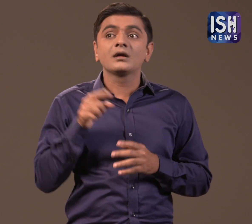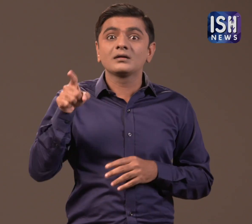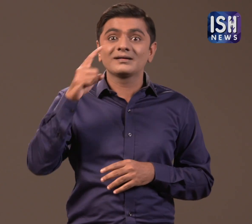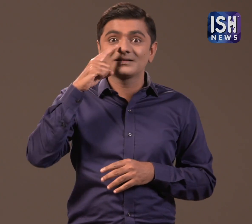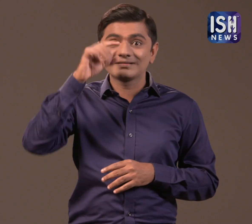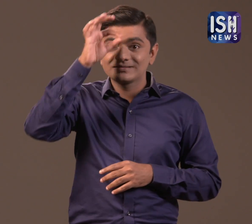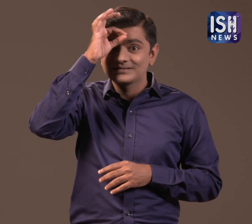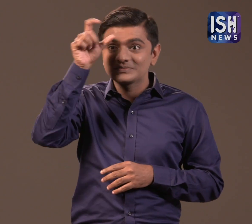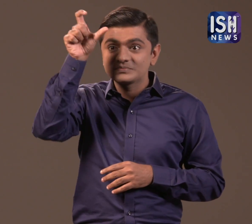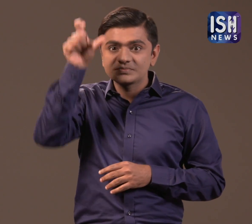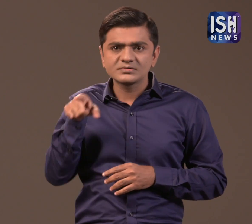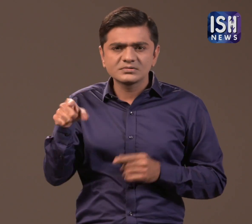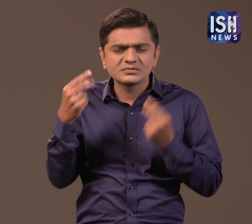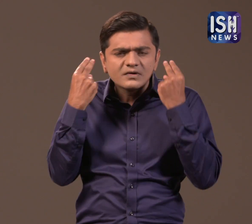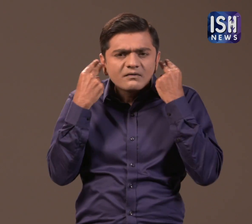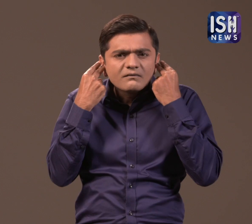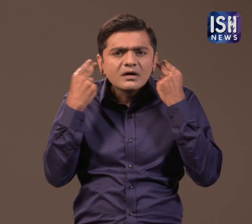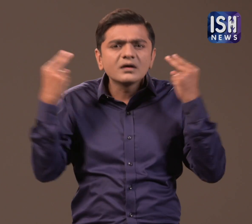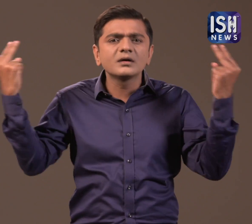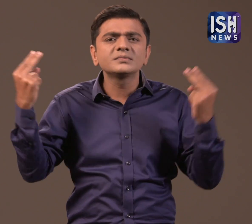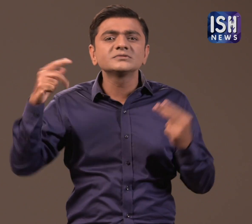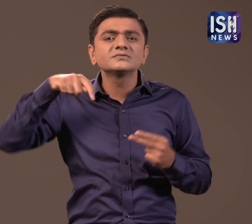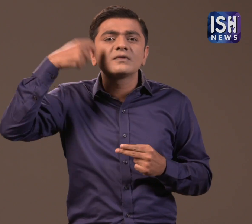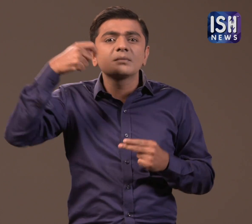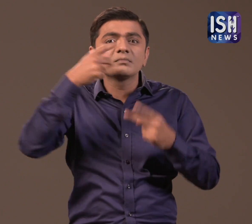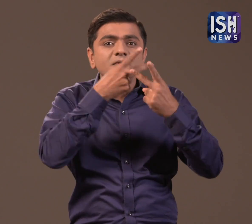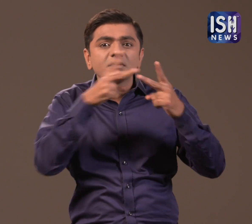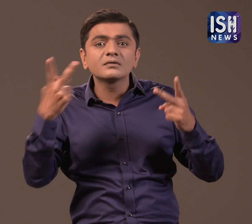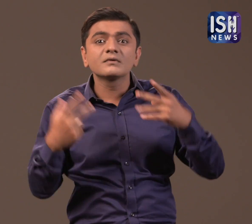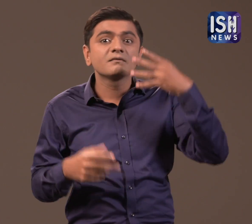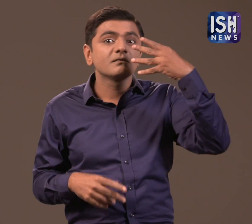She is famous for her roles in movies such